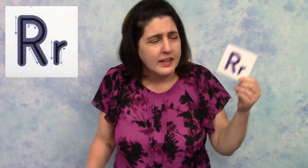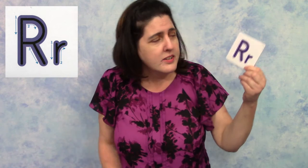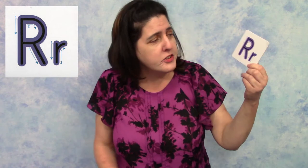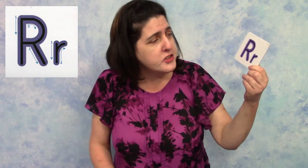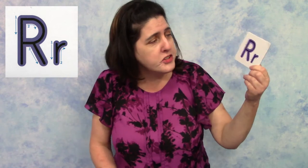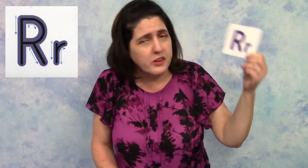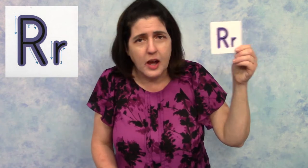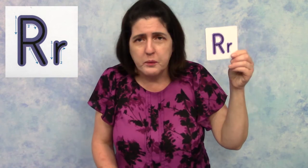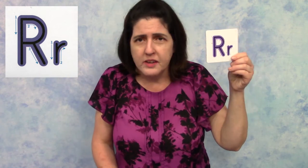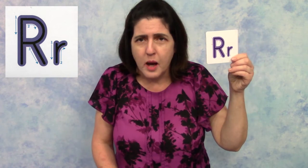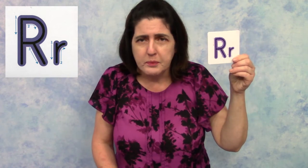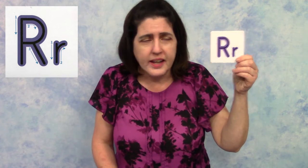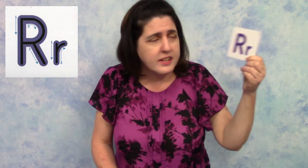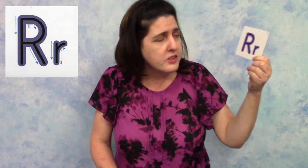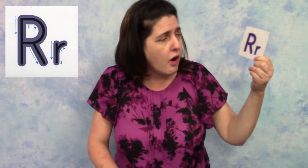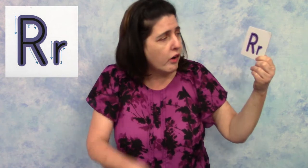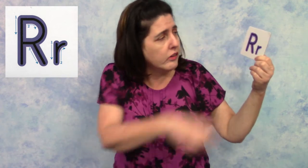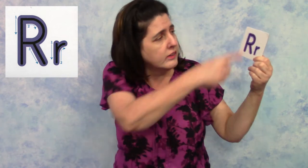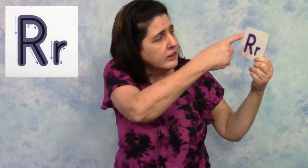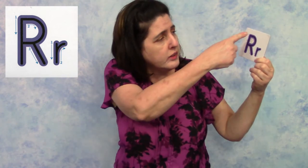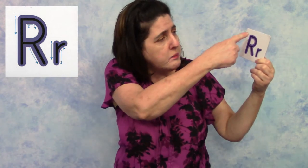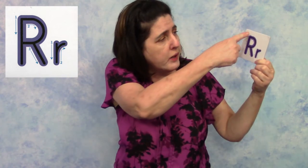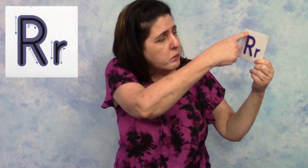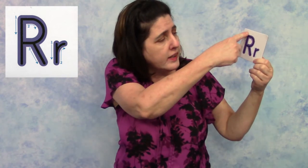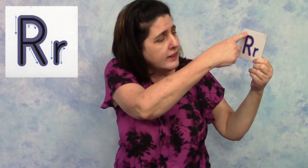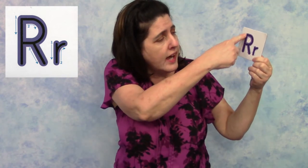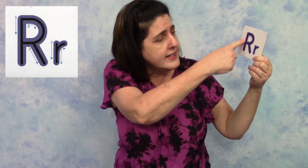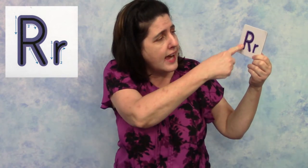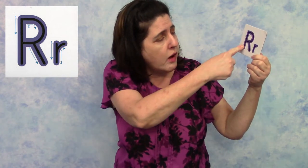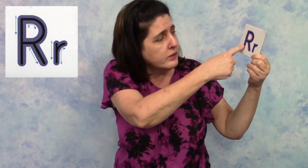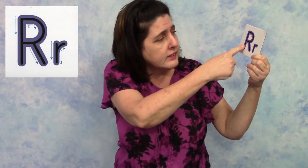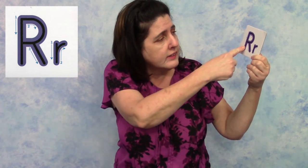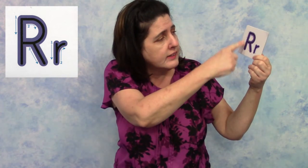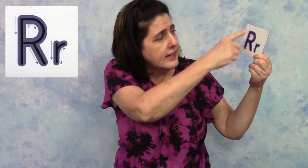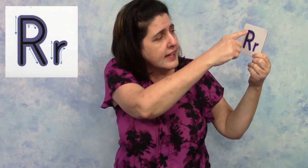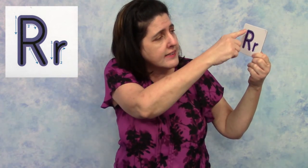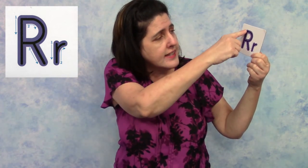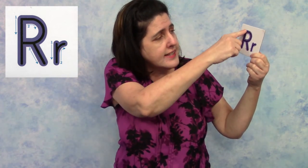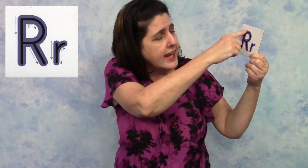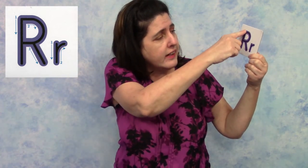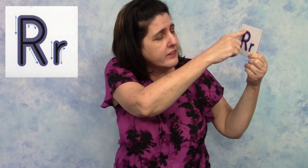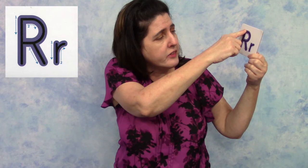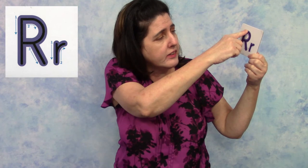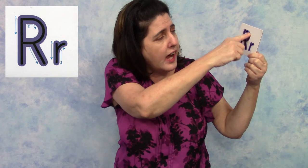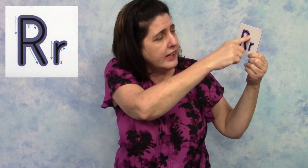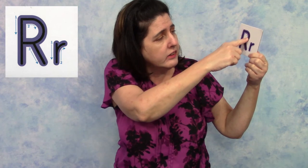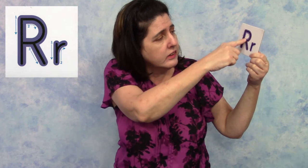So you start out with the uppercase "R" you make one line down then take another line